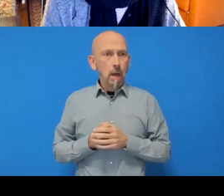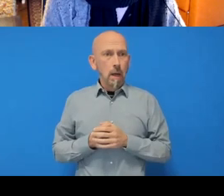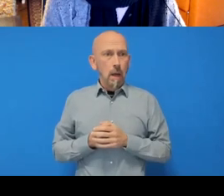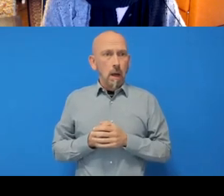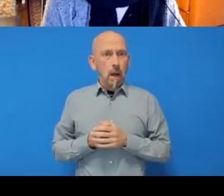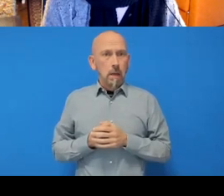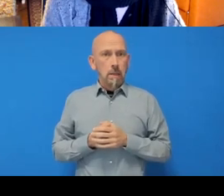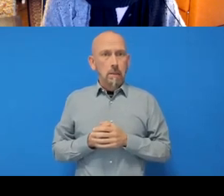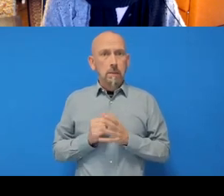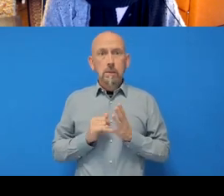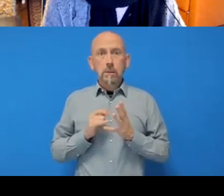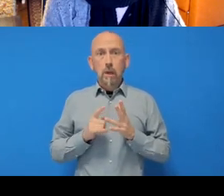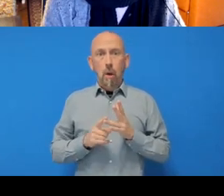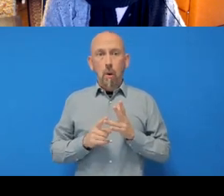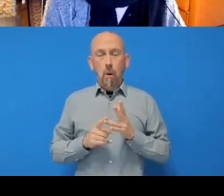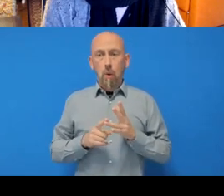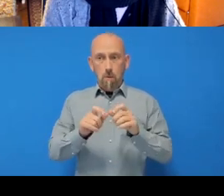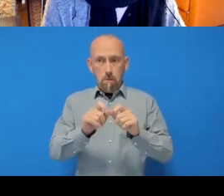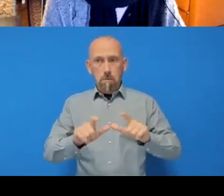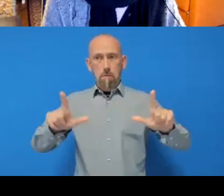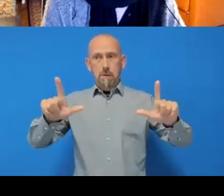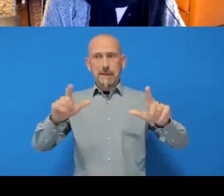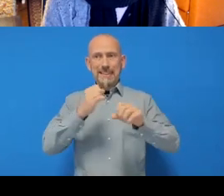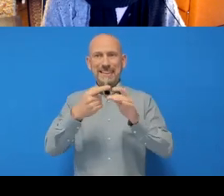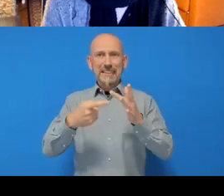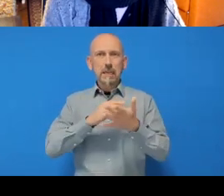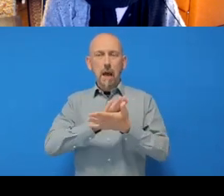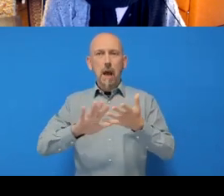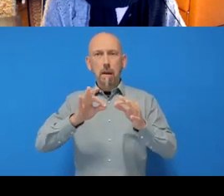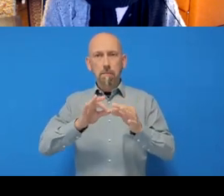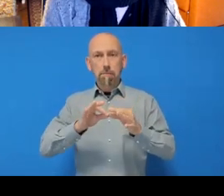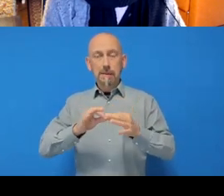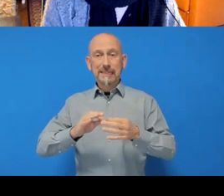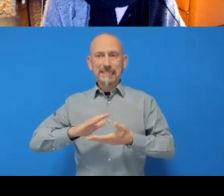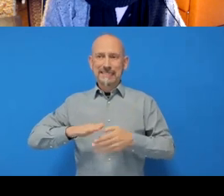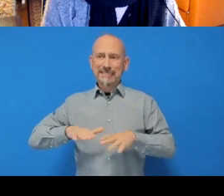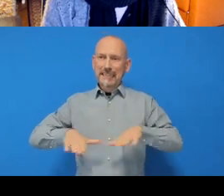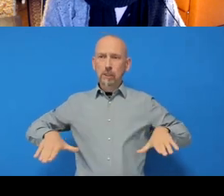So I’m going to open up GitHub Desktop, and you might need to sign in first,